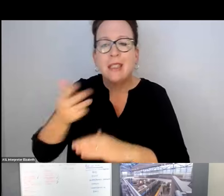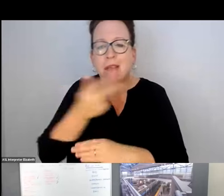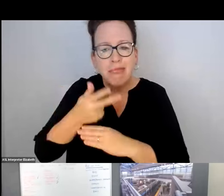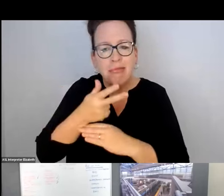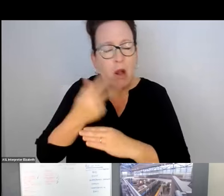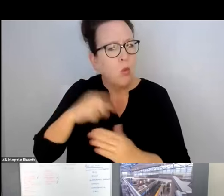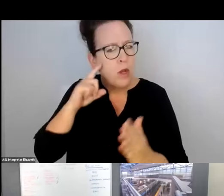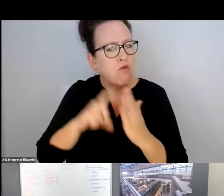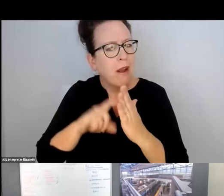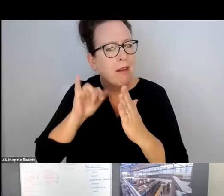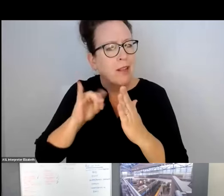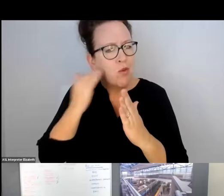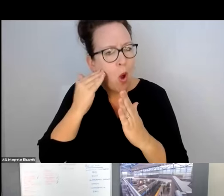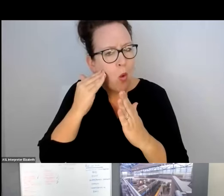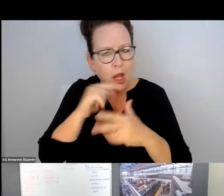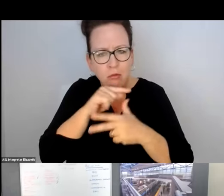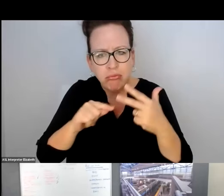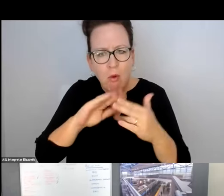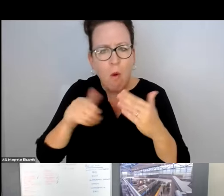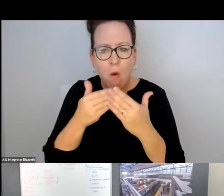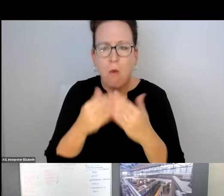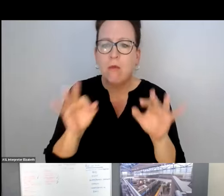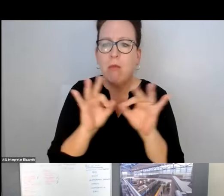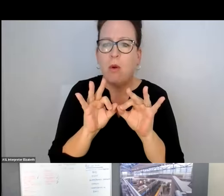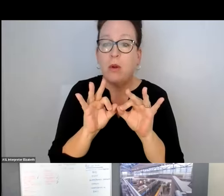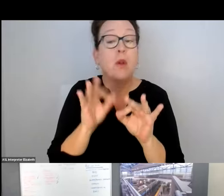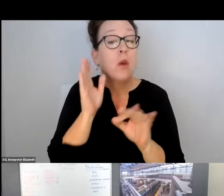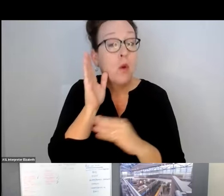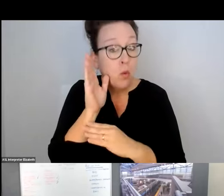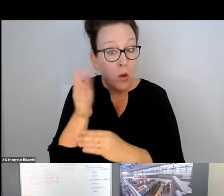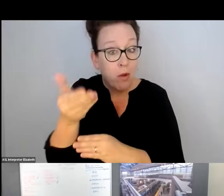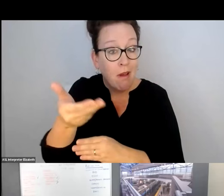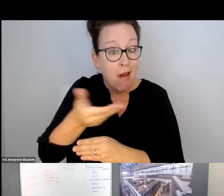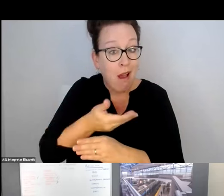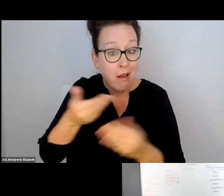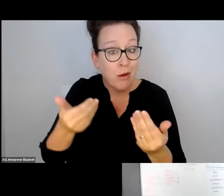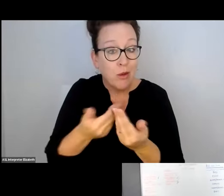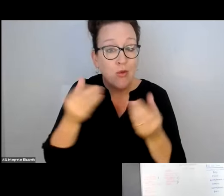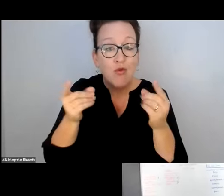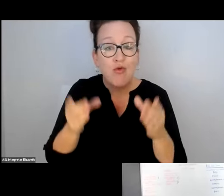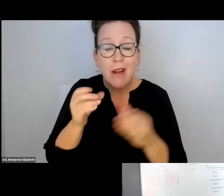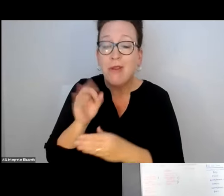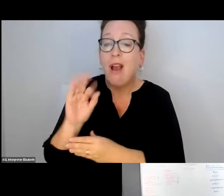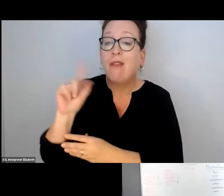T, OUR BUS STOPS, AND OTHER MUNICIPALITIES. AND WE RECOGNIZE THE IMPORTANCE